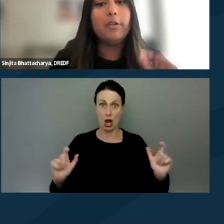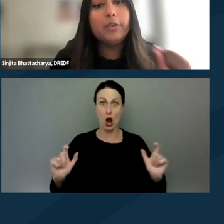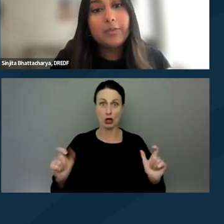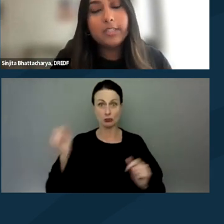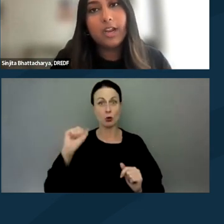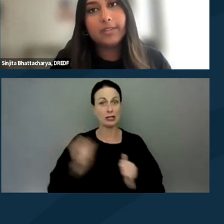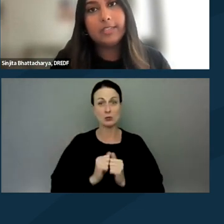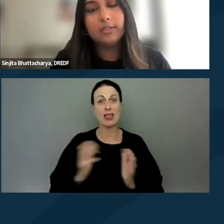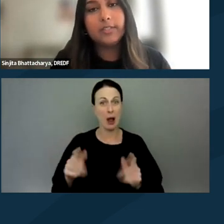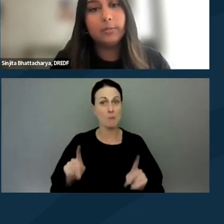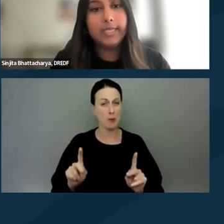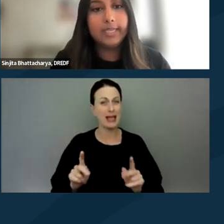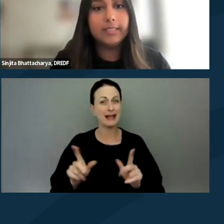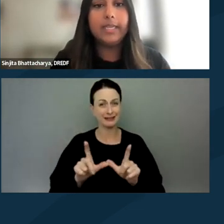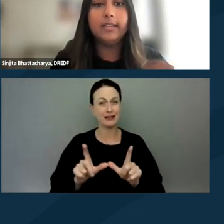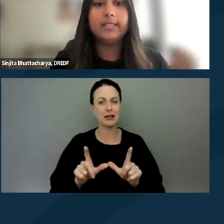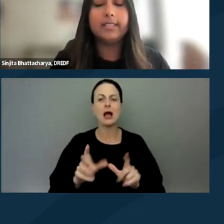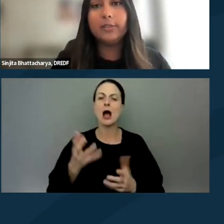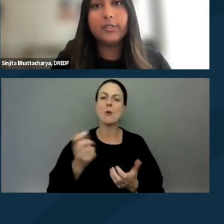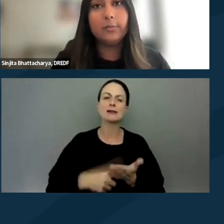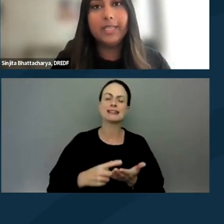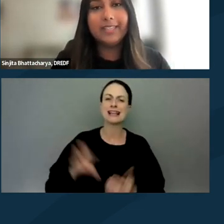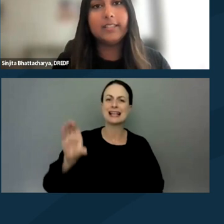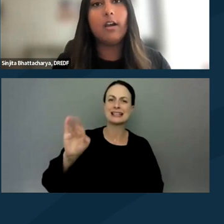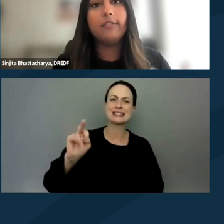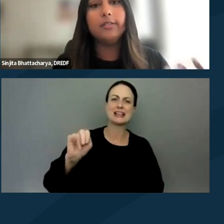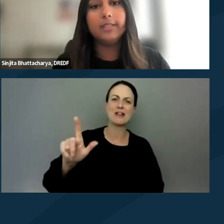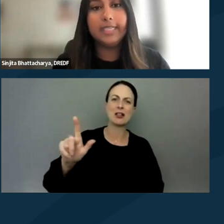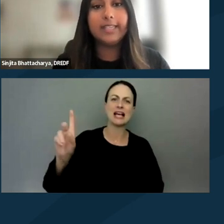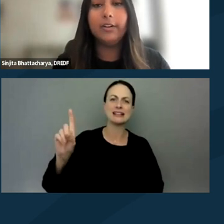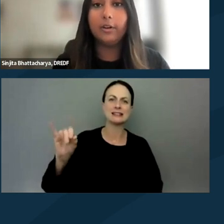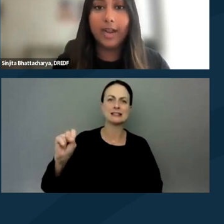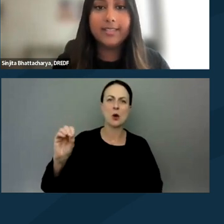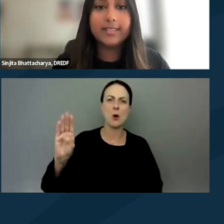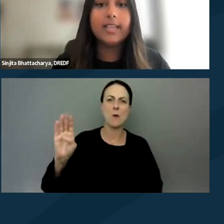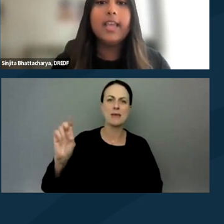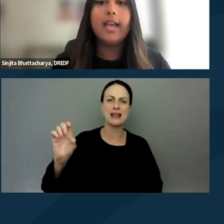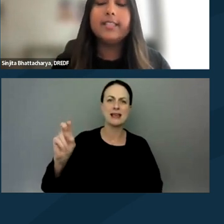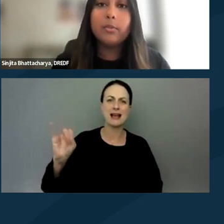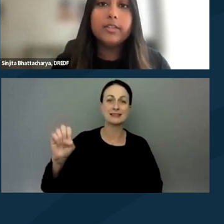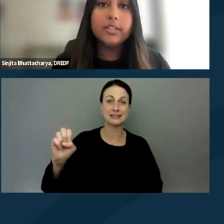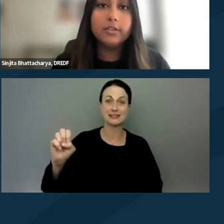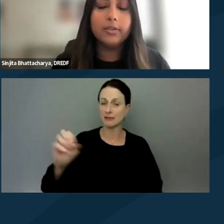I really wanna talk about civil disobedience because civil disobedience often leads in arrests. And it's important to note,